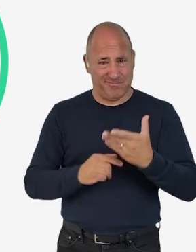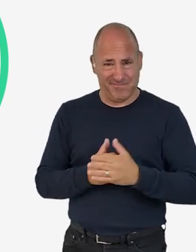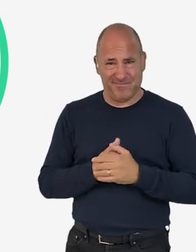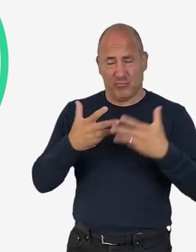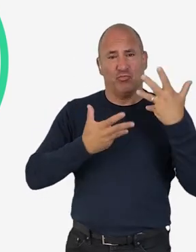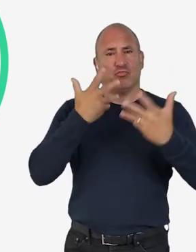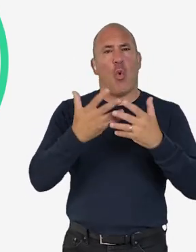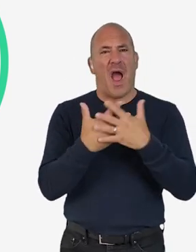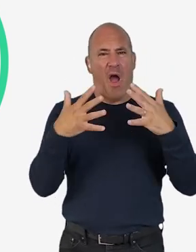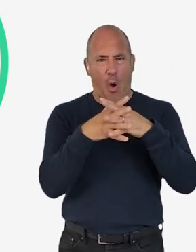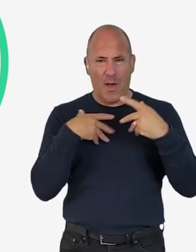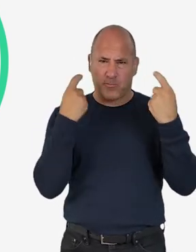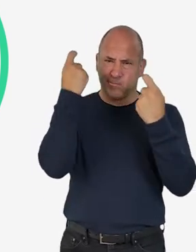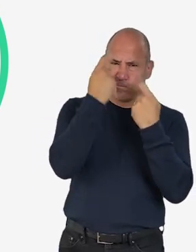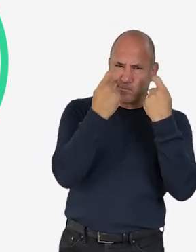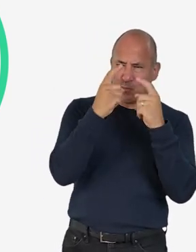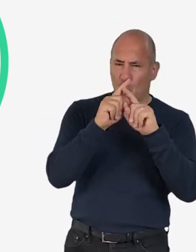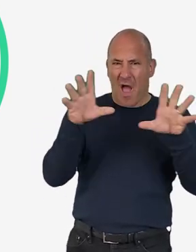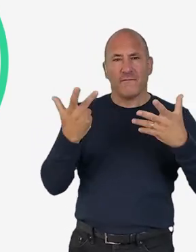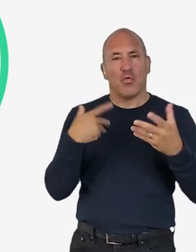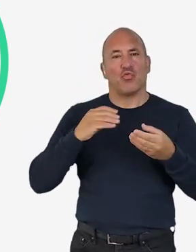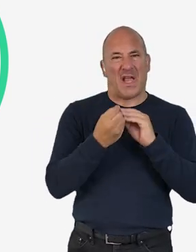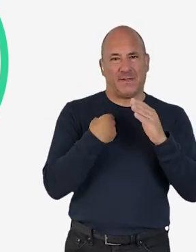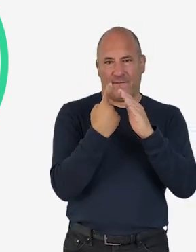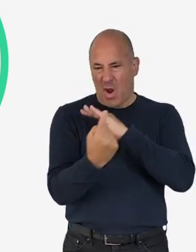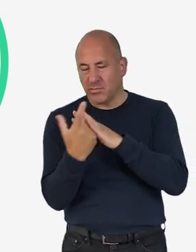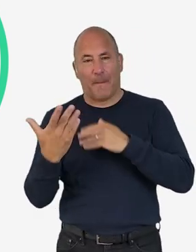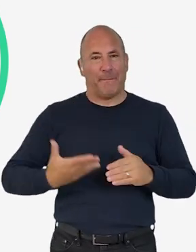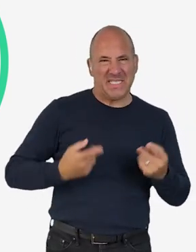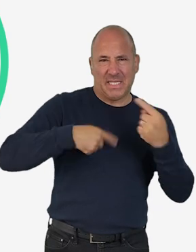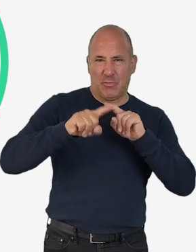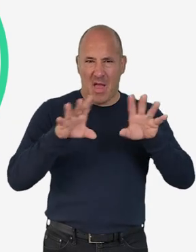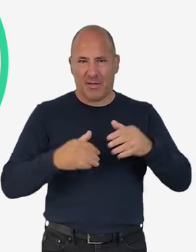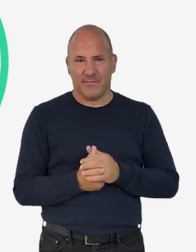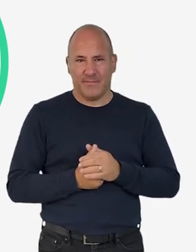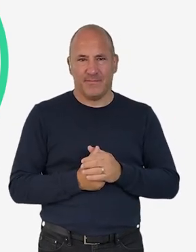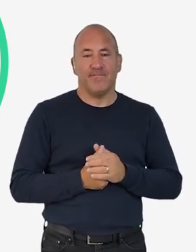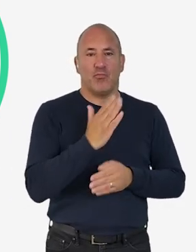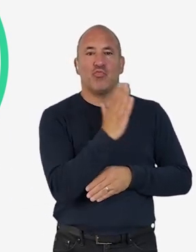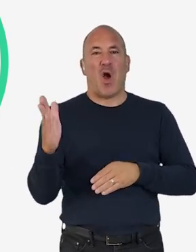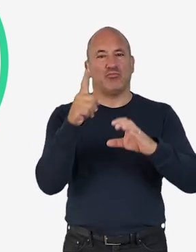It illustrates the different ways we can think about what climate action might look like for creative practitioners and businesses.